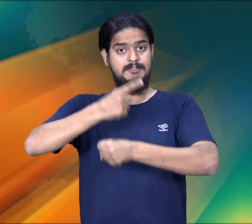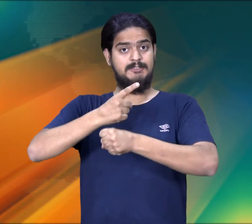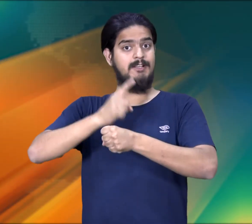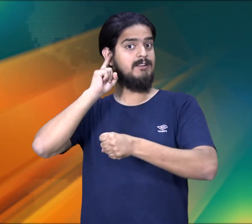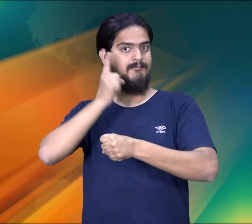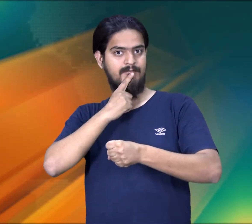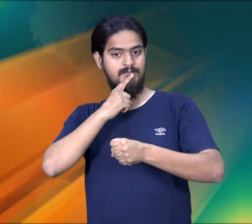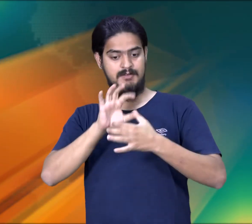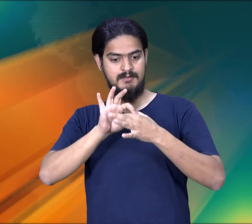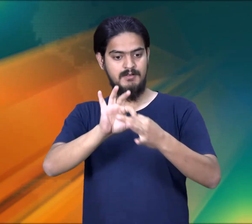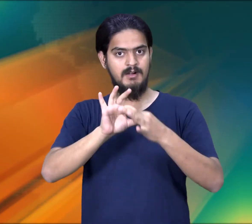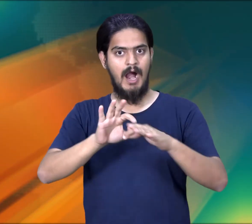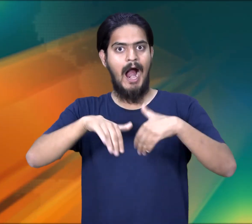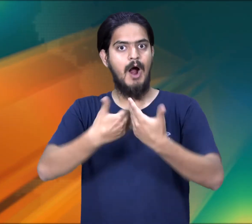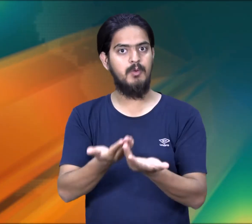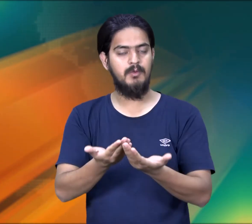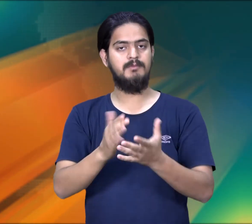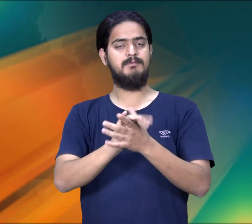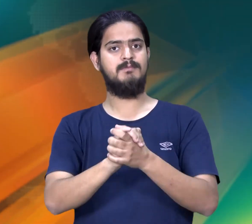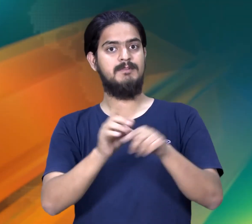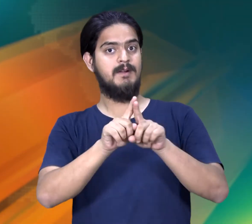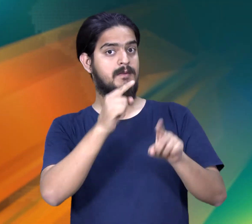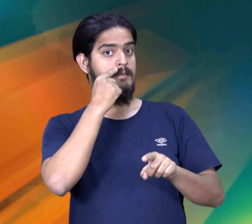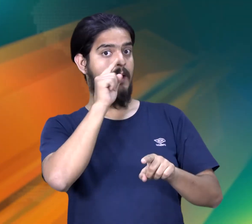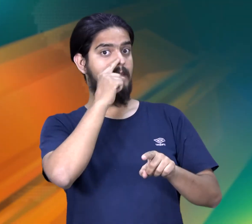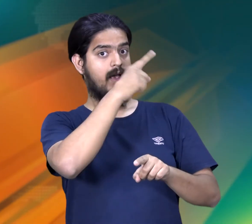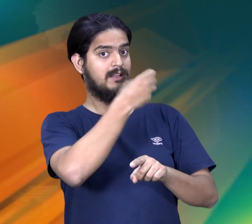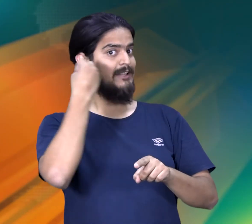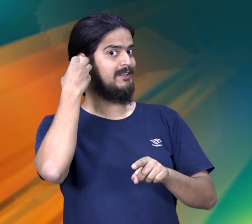young deaf children and how deaf teachers can help them in language